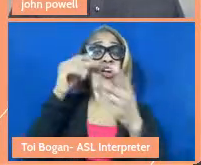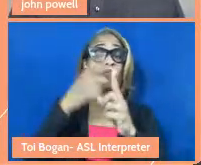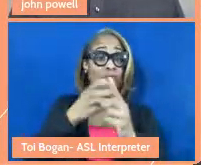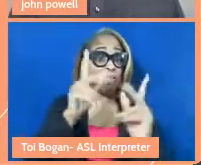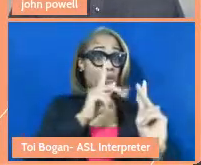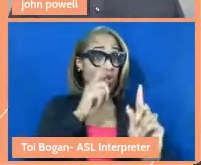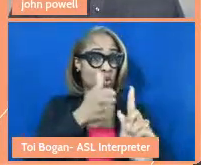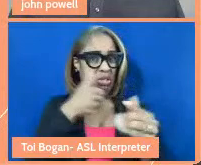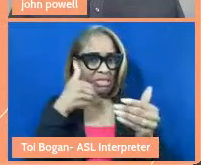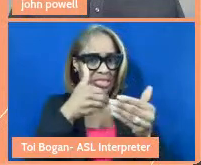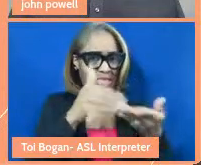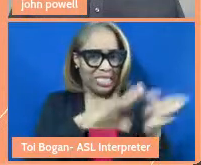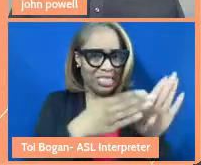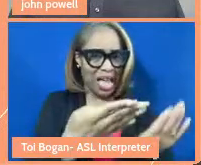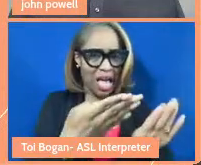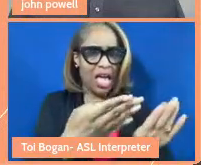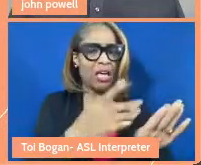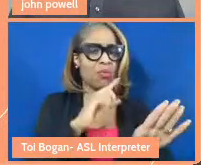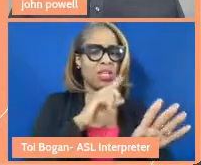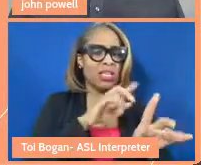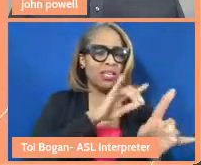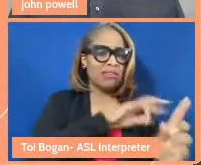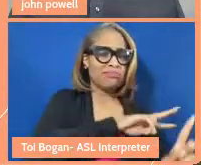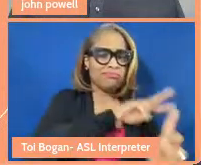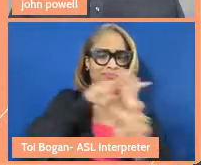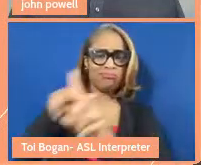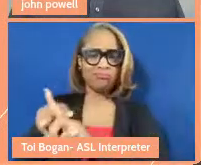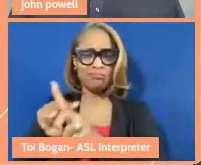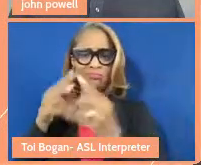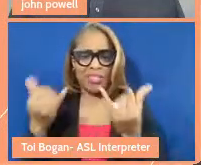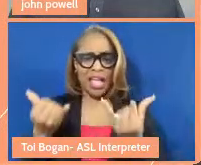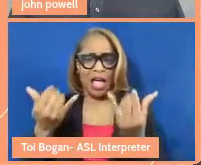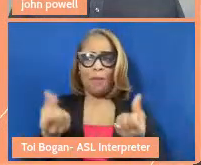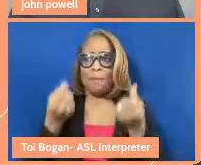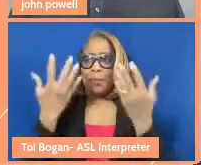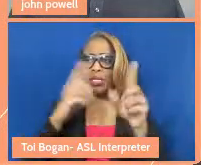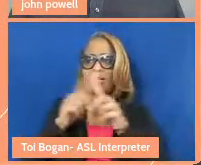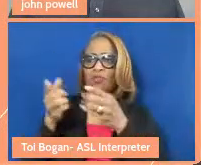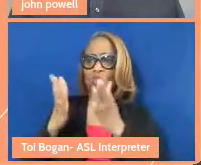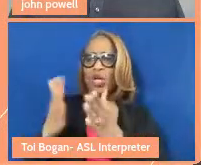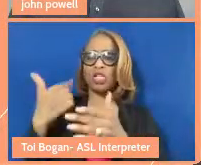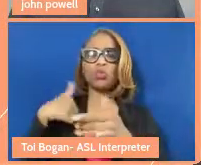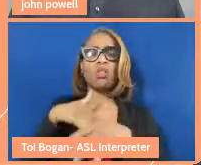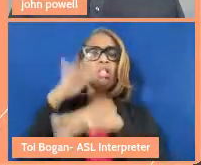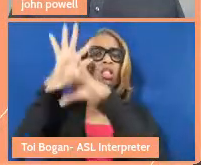really apply to this moment when many of the ways that we are used to living and being